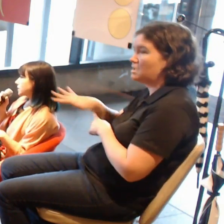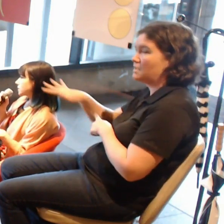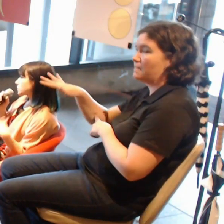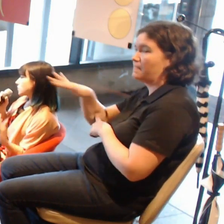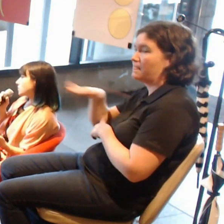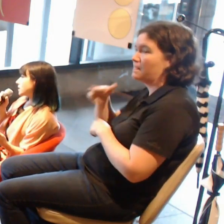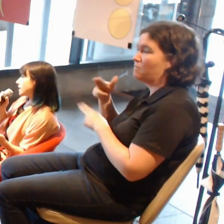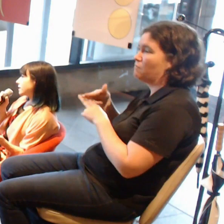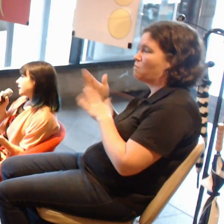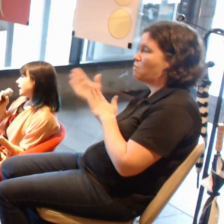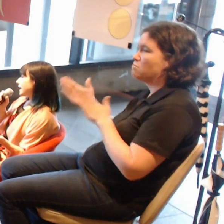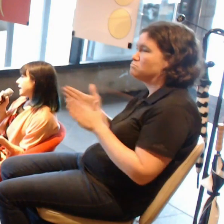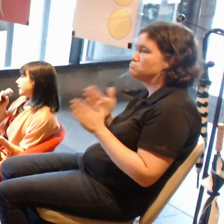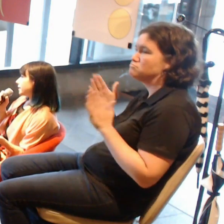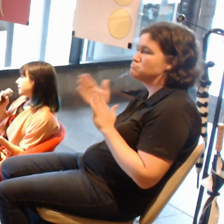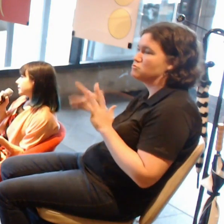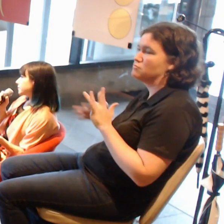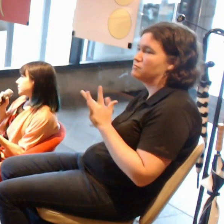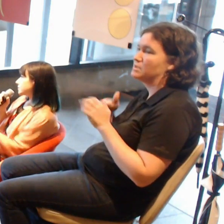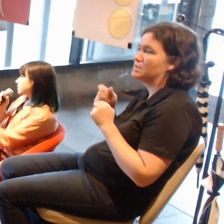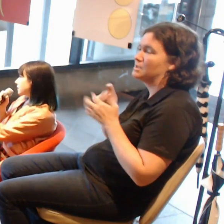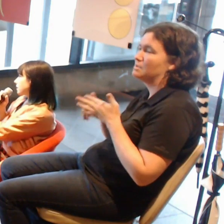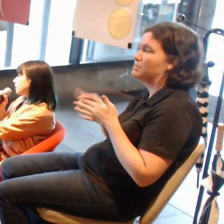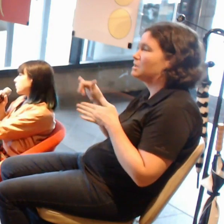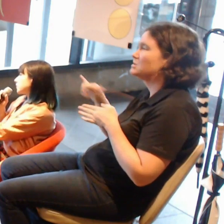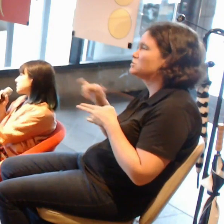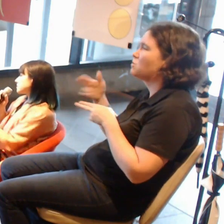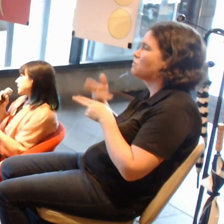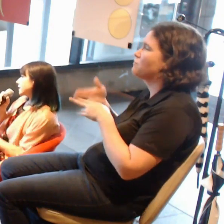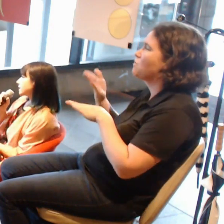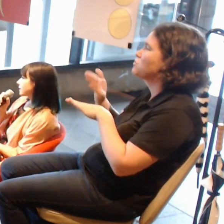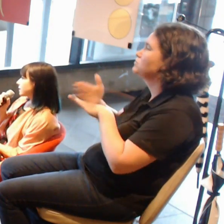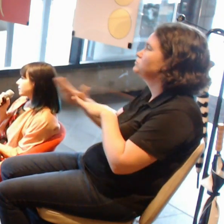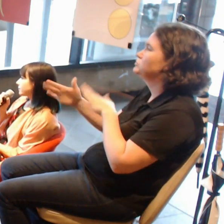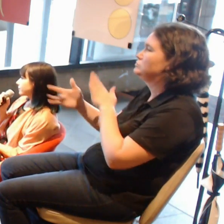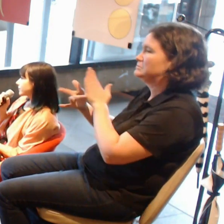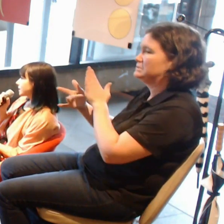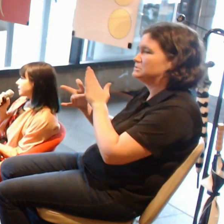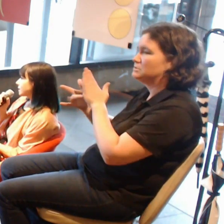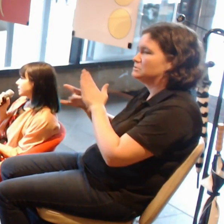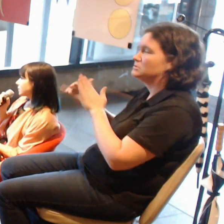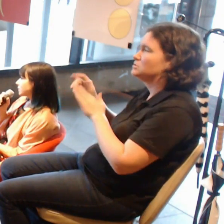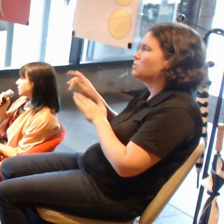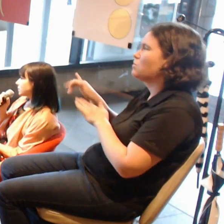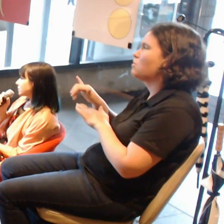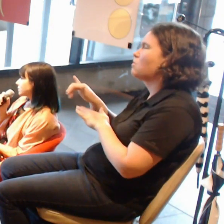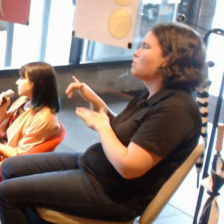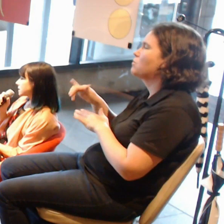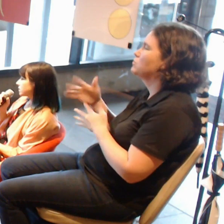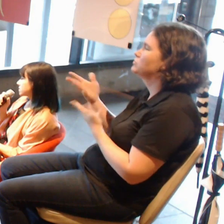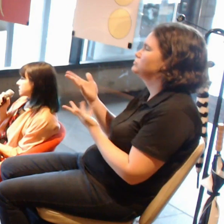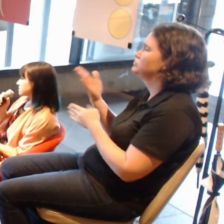or works looking at new technology or immersion experiences.